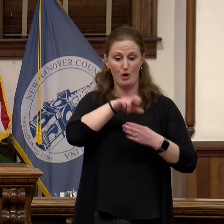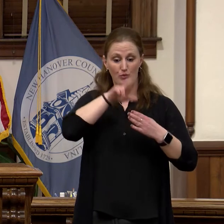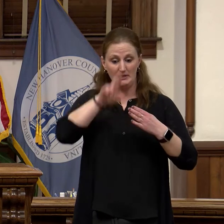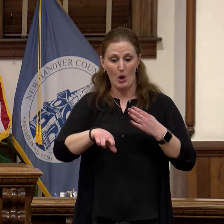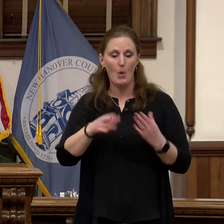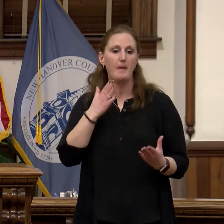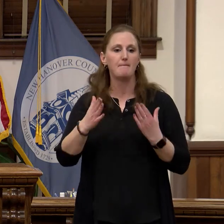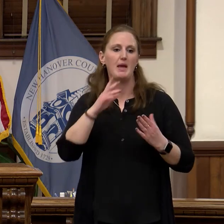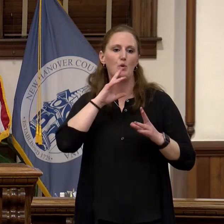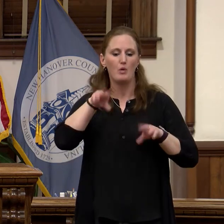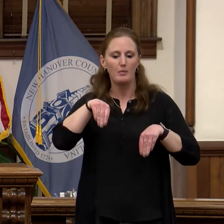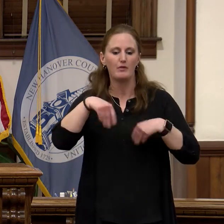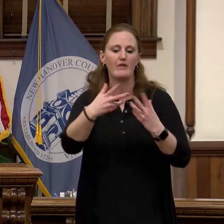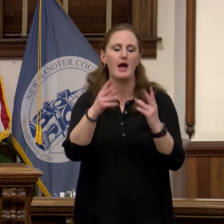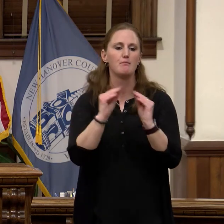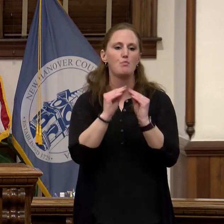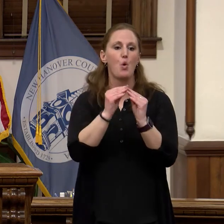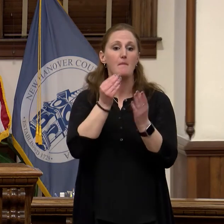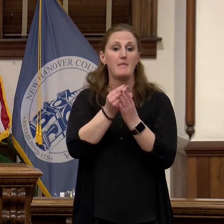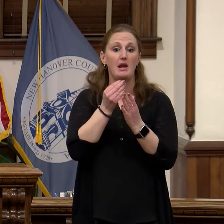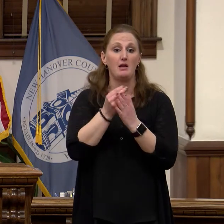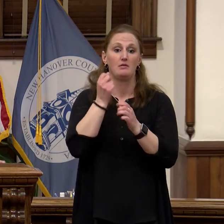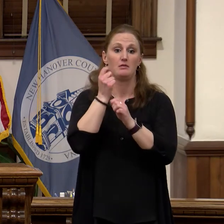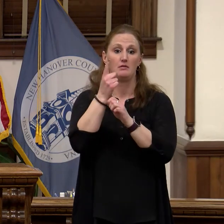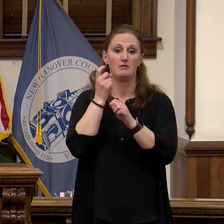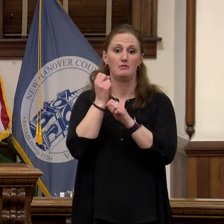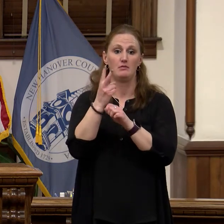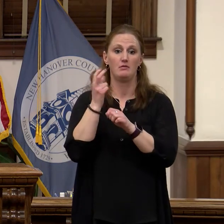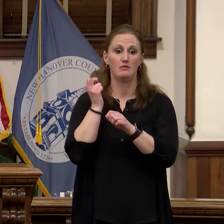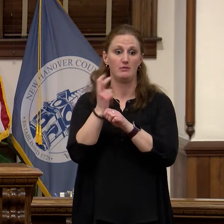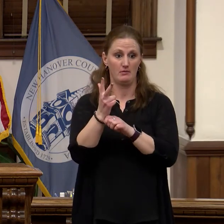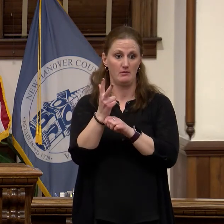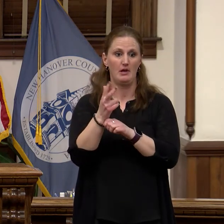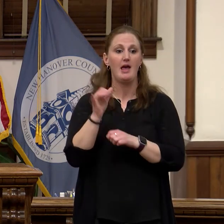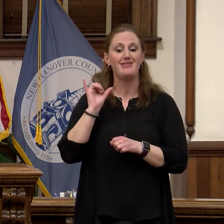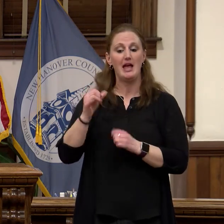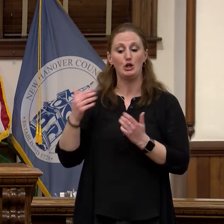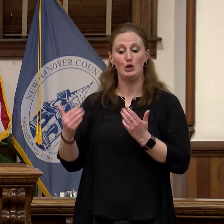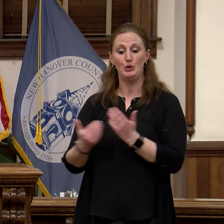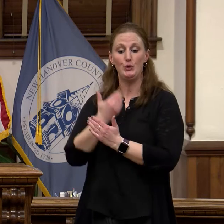money over the next three years. That is a new way of thinking to focus on